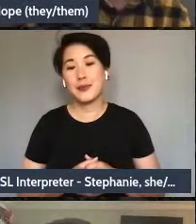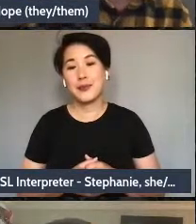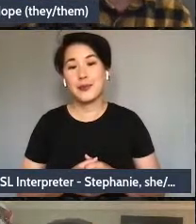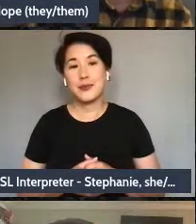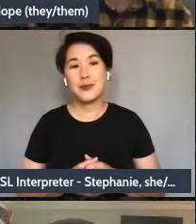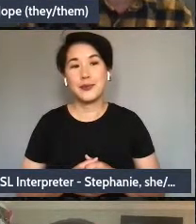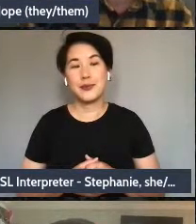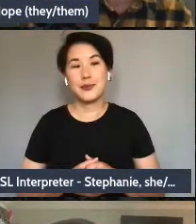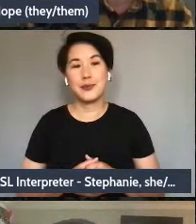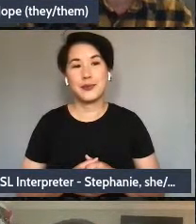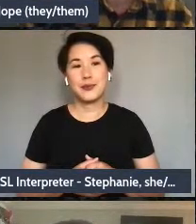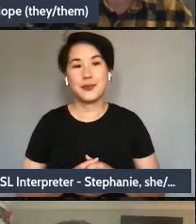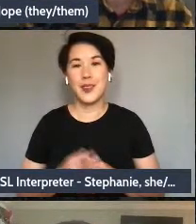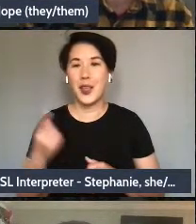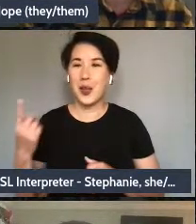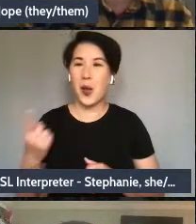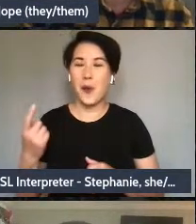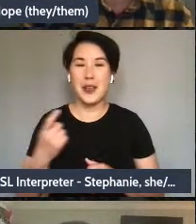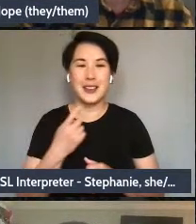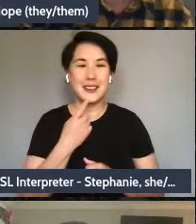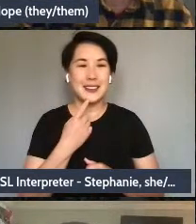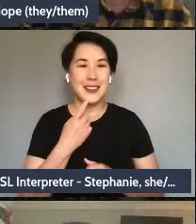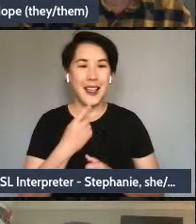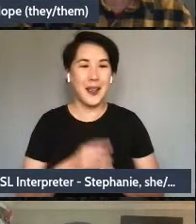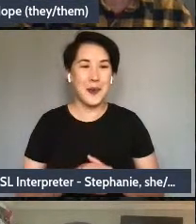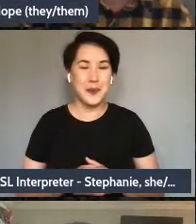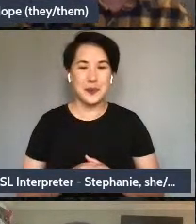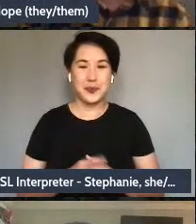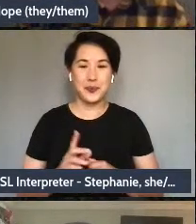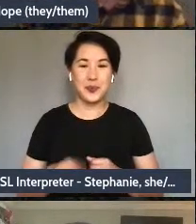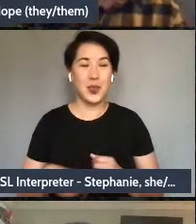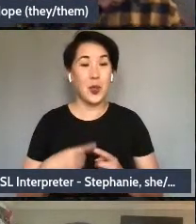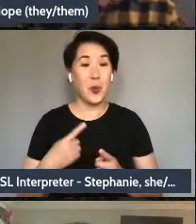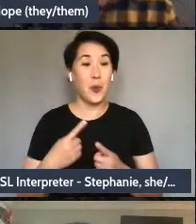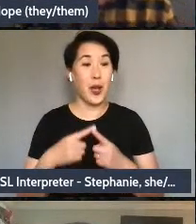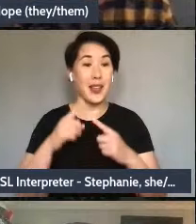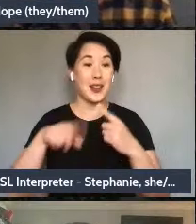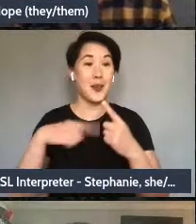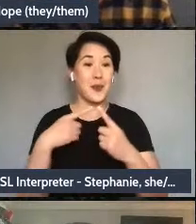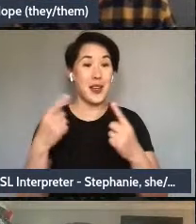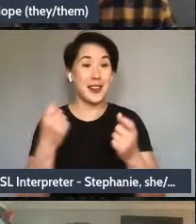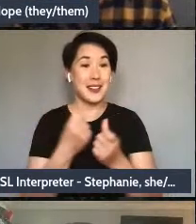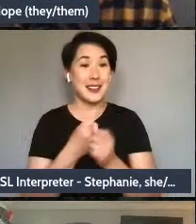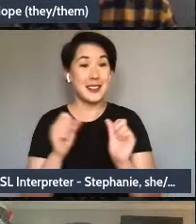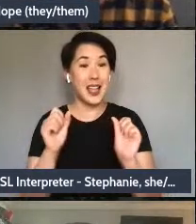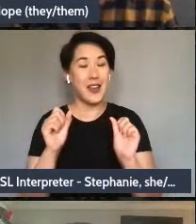i always say um when it's safe to let to let my truth out i make room to let you in